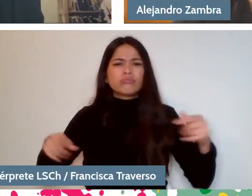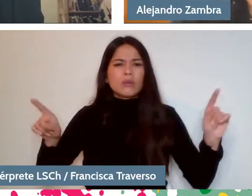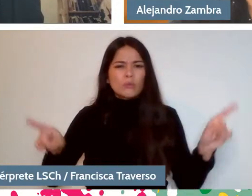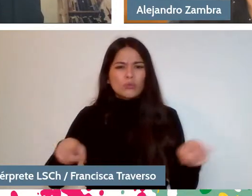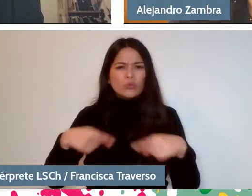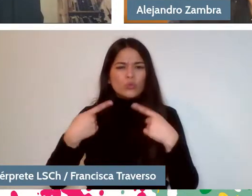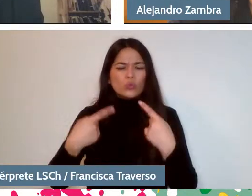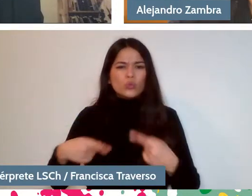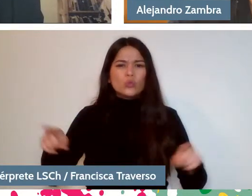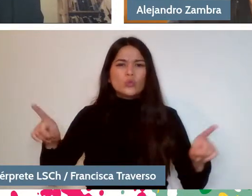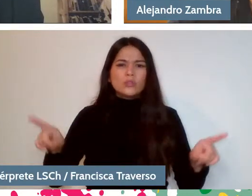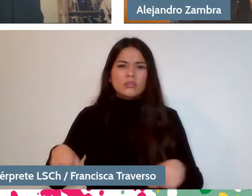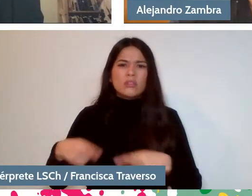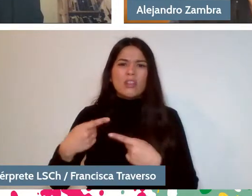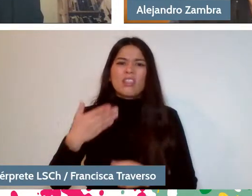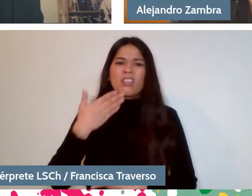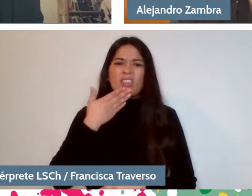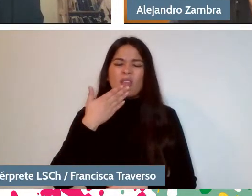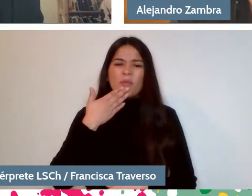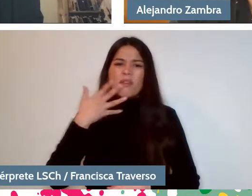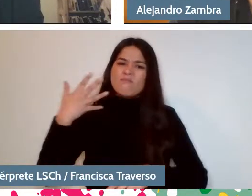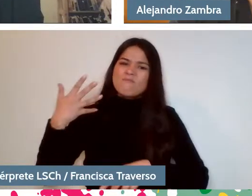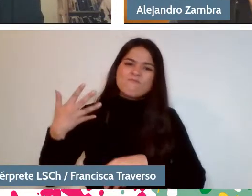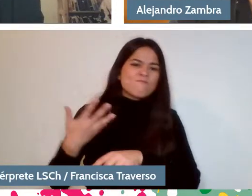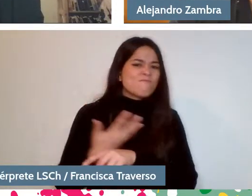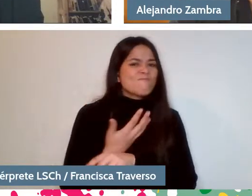her musical ambitions cut short by the earthquake.